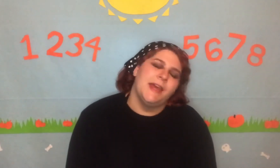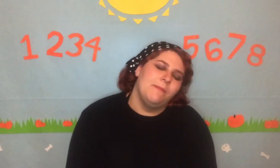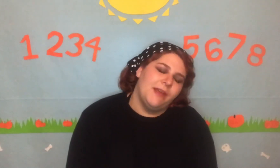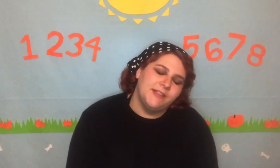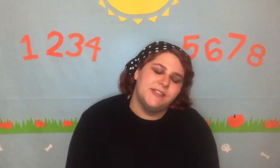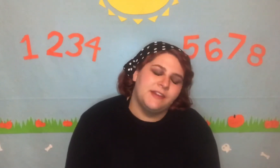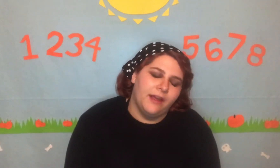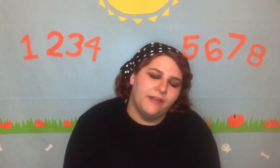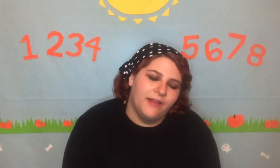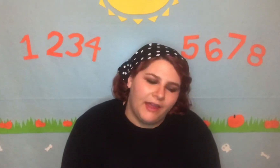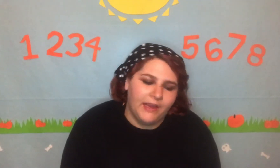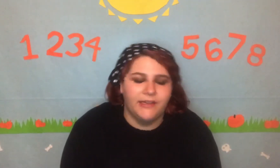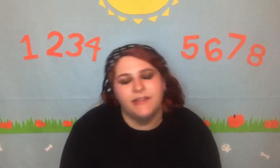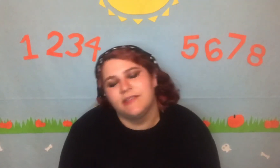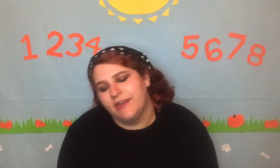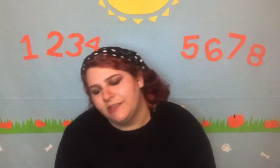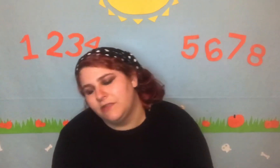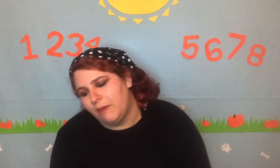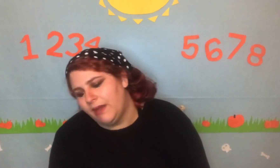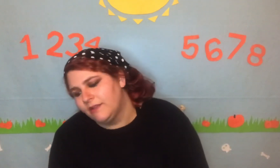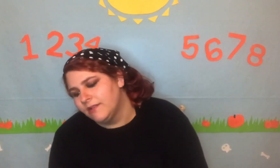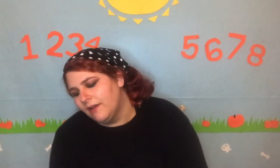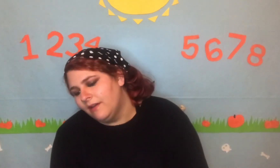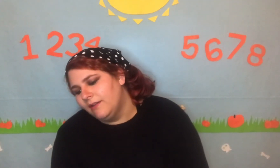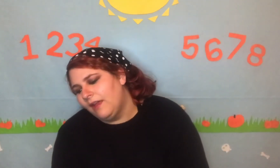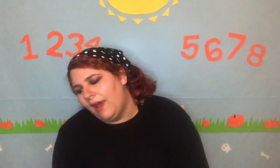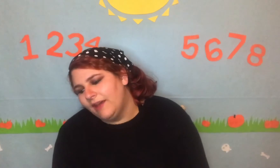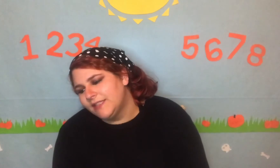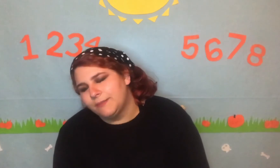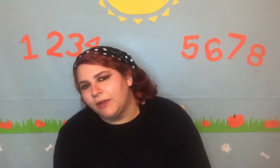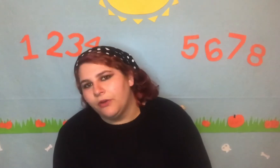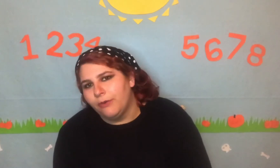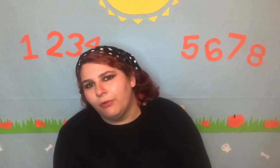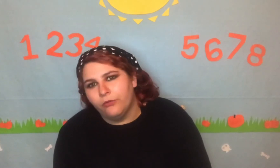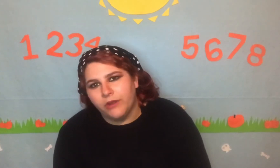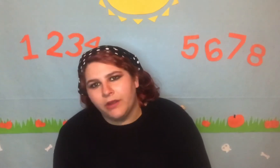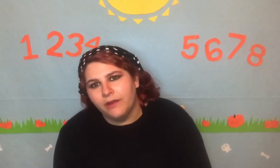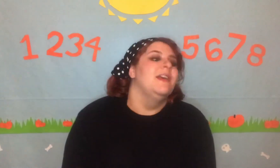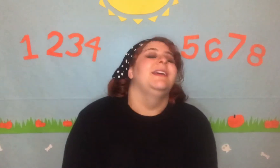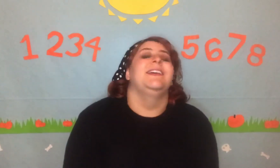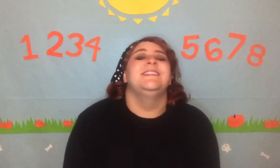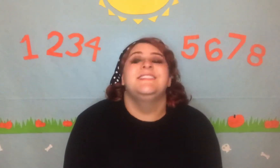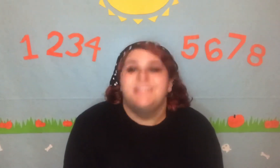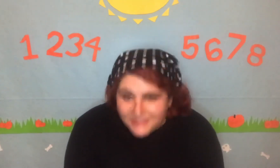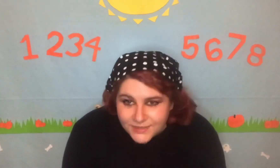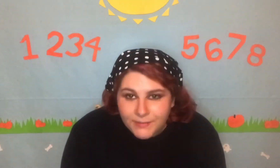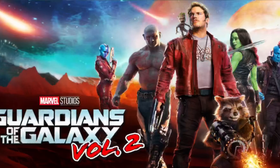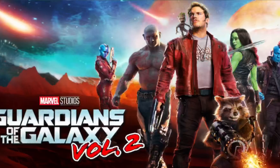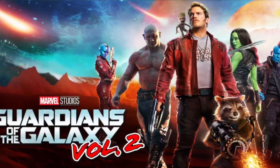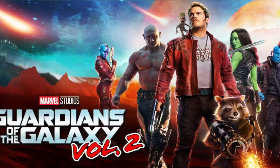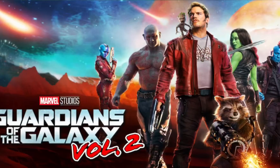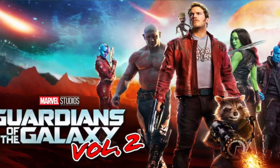man stuck in the 80s in space - that has to be a good movie. In sixth place - it's Guardians of the